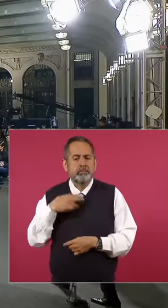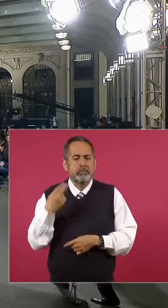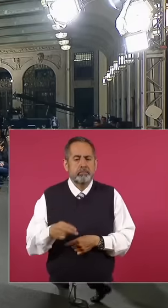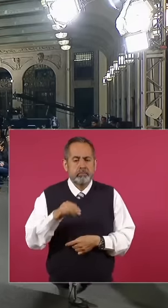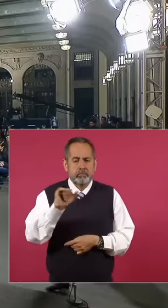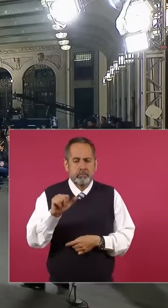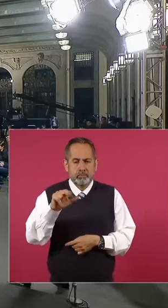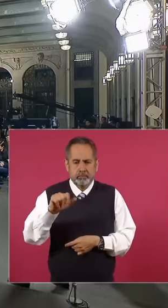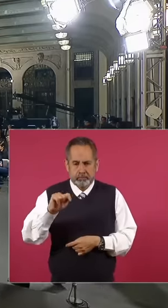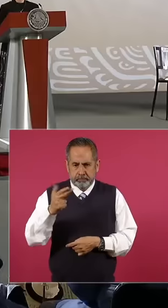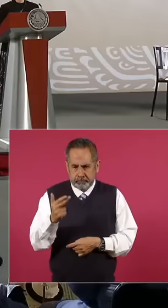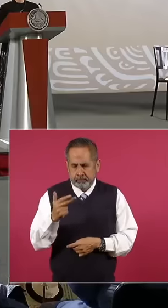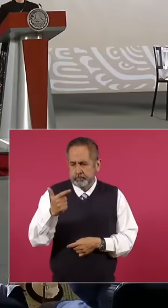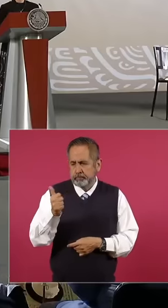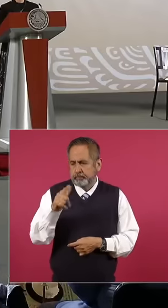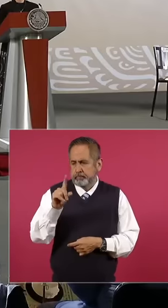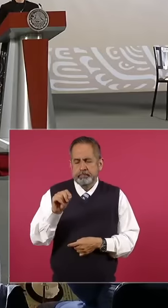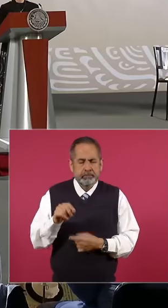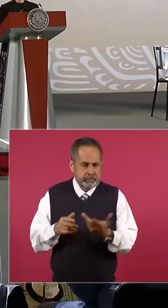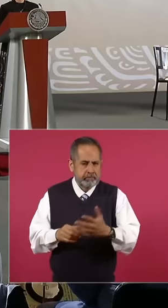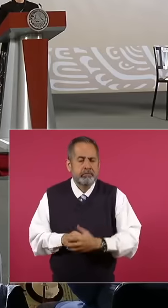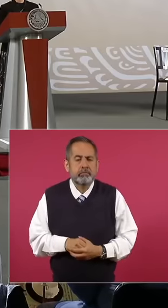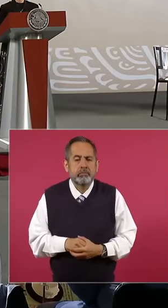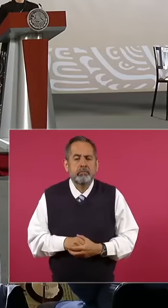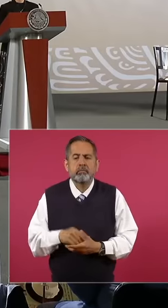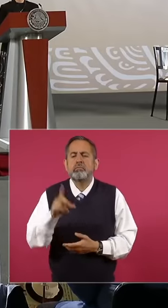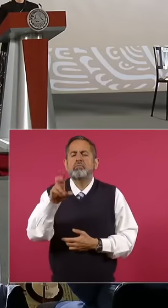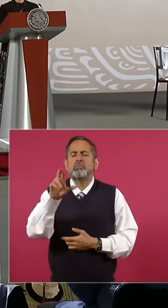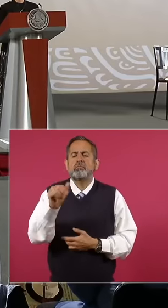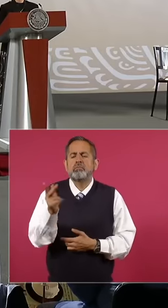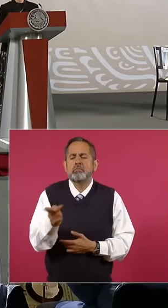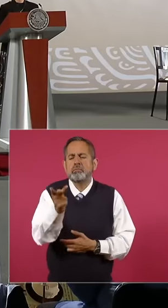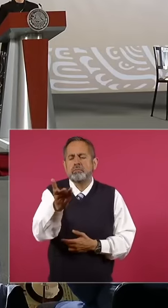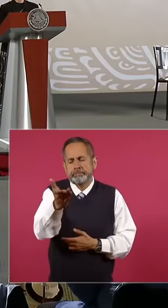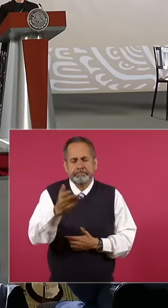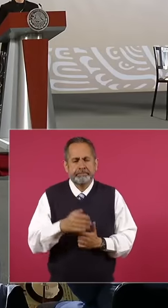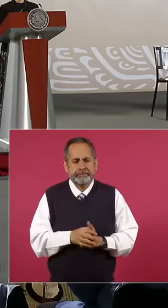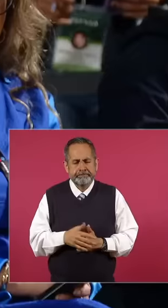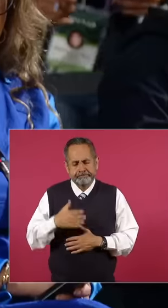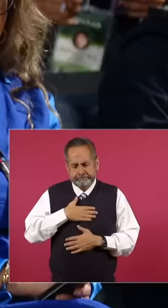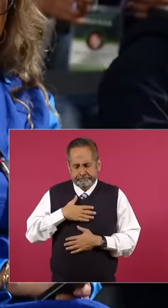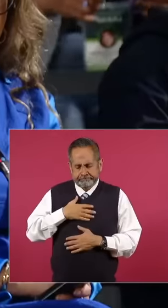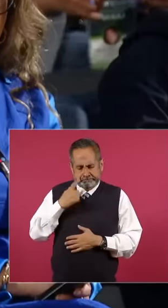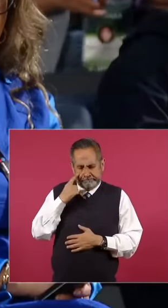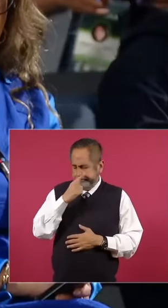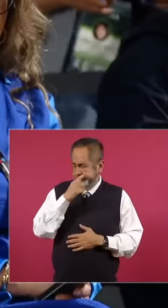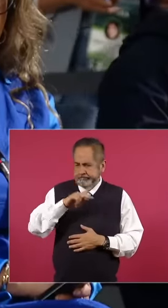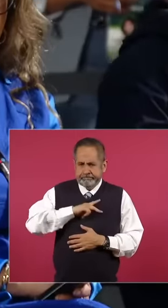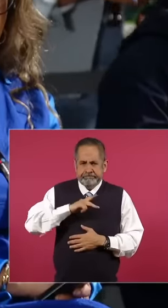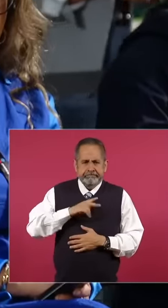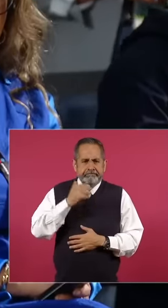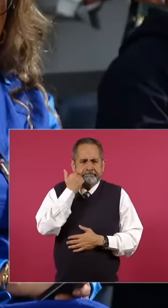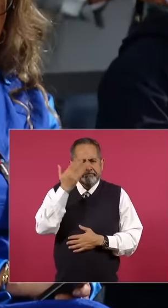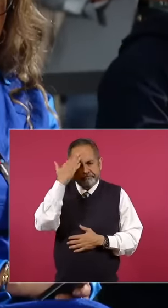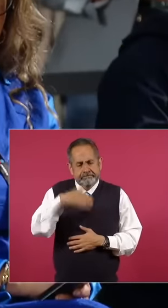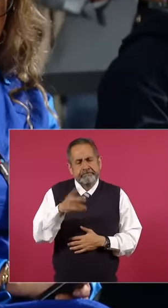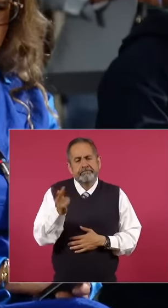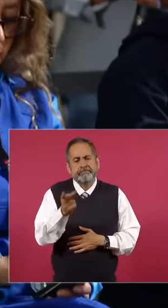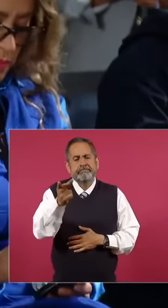media The spark eh doctor muler What interests me in particular is above all the work